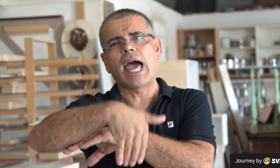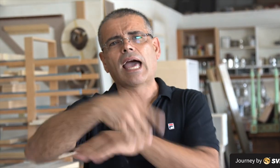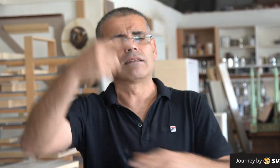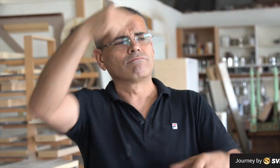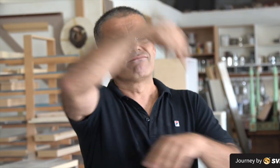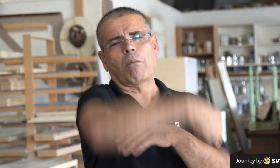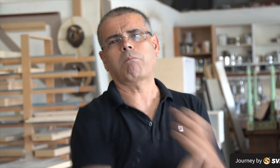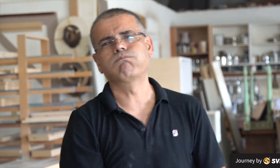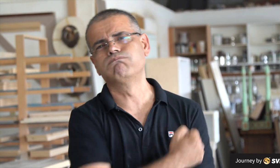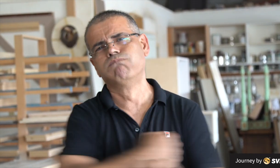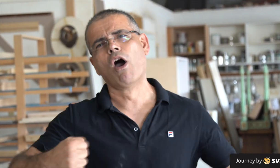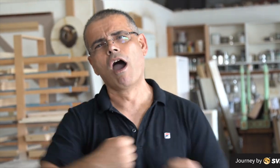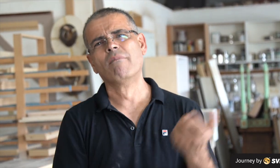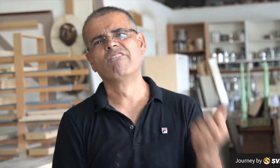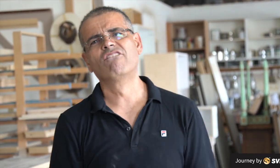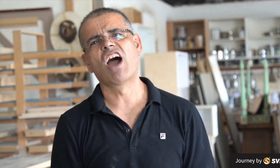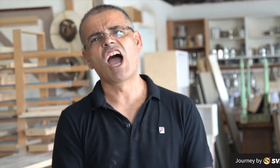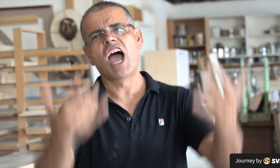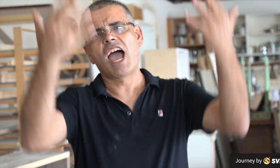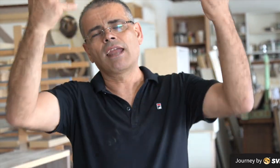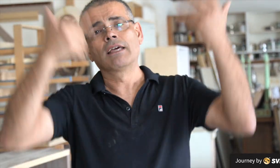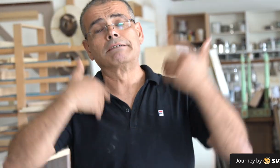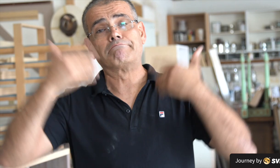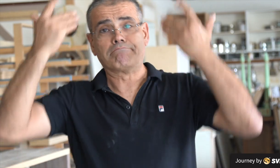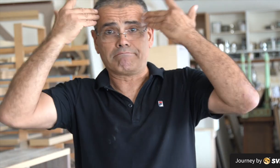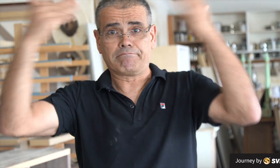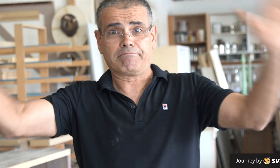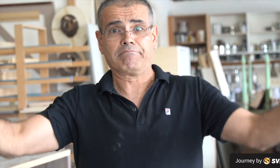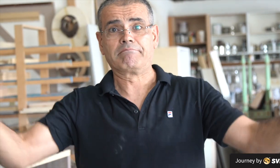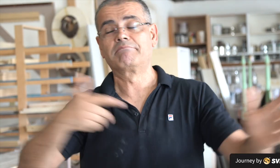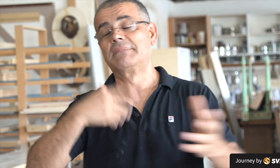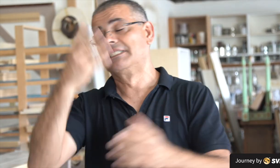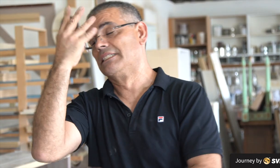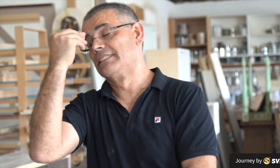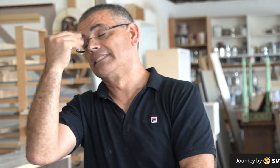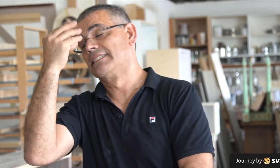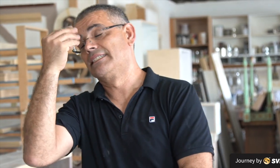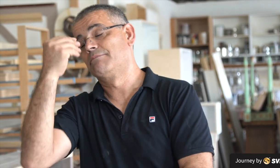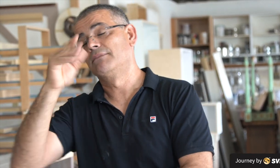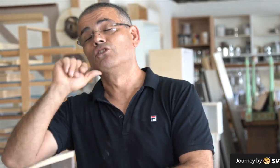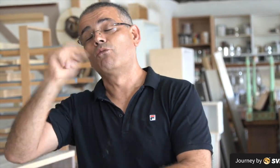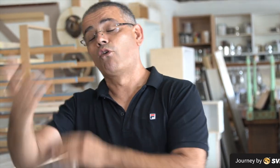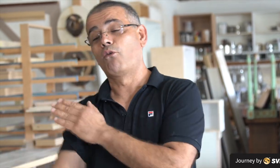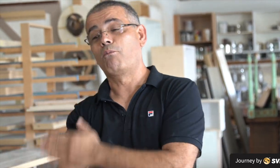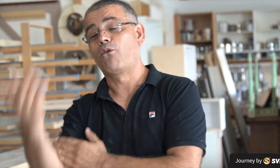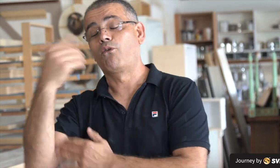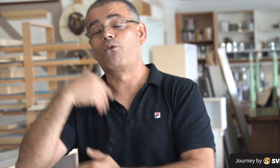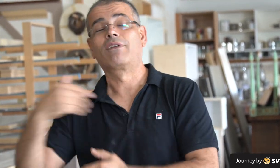A missile hit, blew up and set my business into flames. I had no idea since I was sleeping at the time.